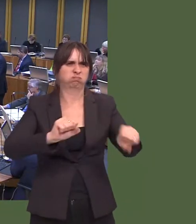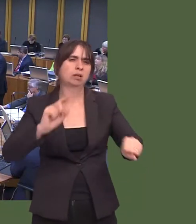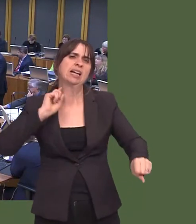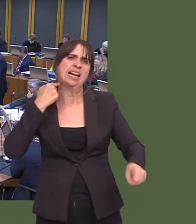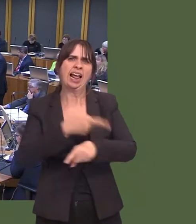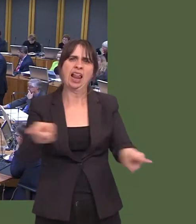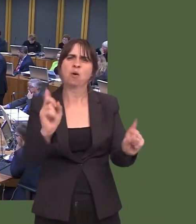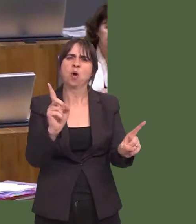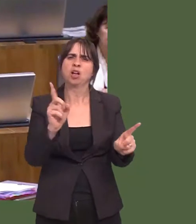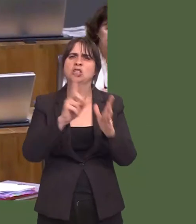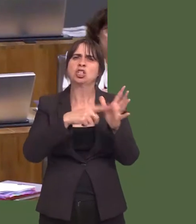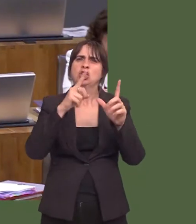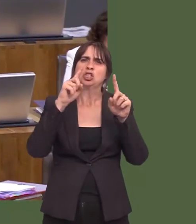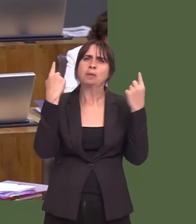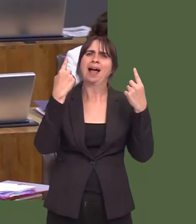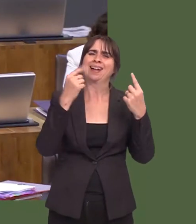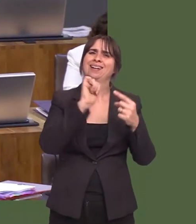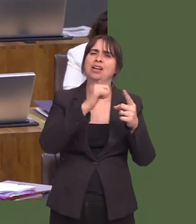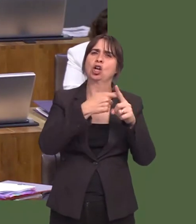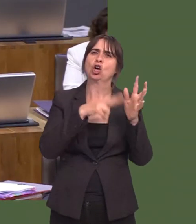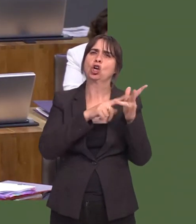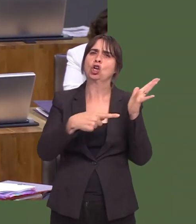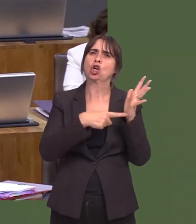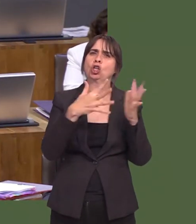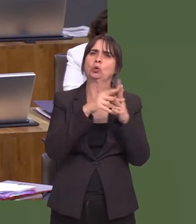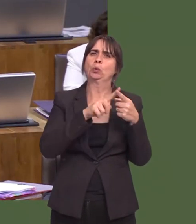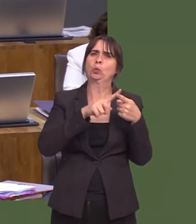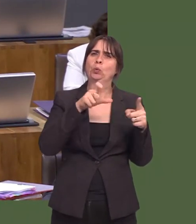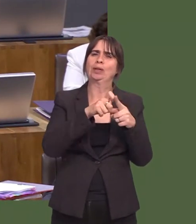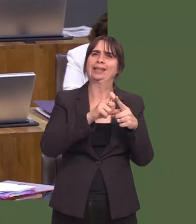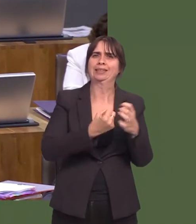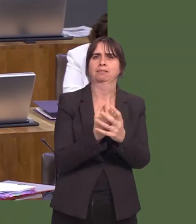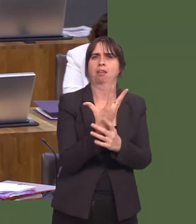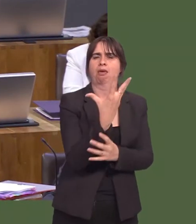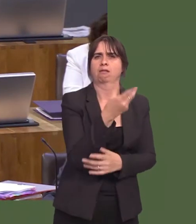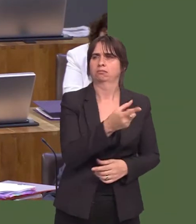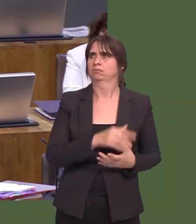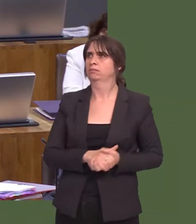There are now better survival rates for the psyllids, as well, and thatís a key development in tackling knotweed.